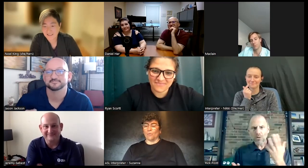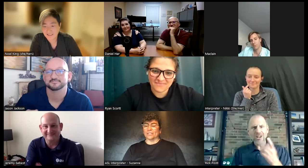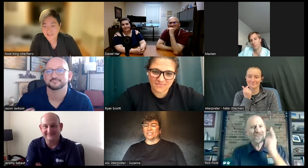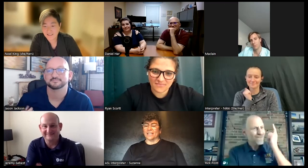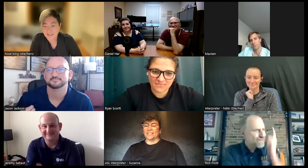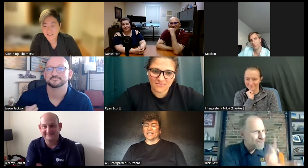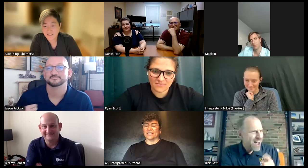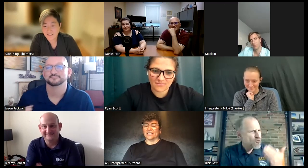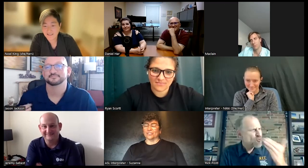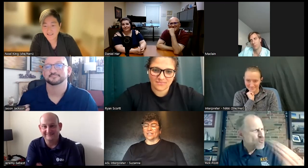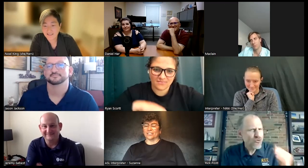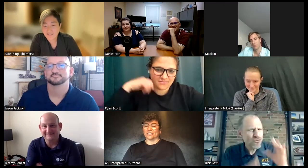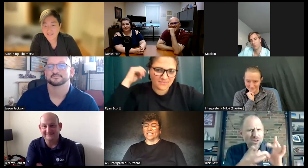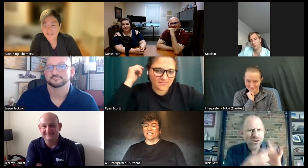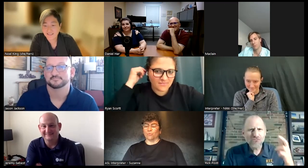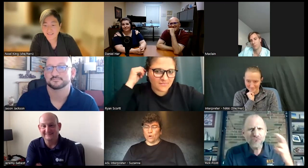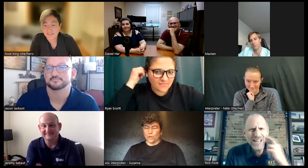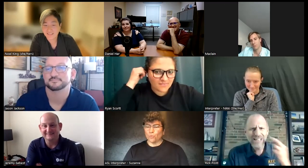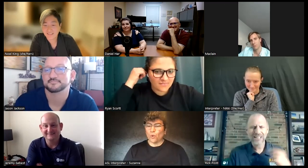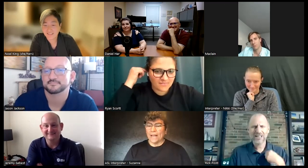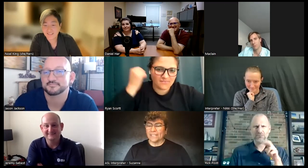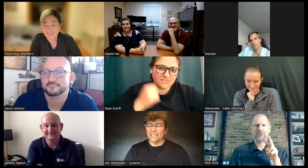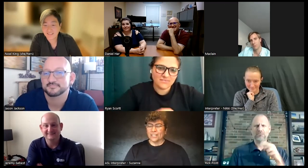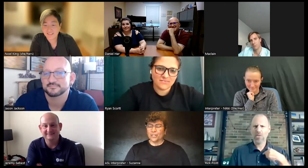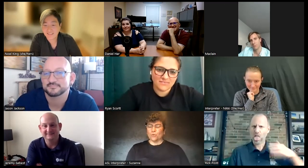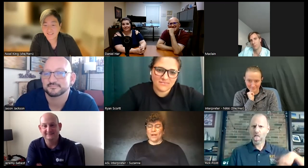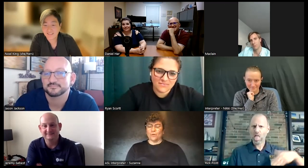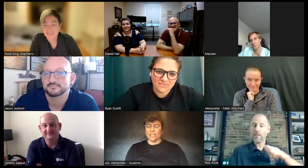want to say anything and the instructor said you're right you're right Rick